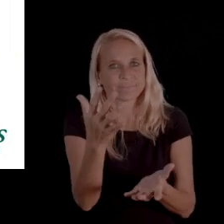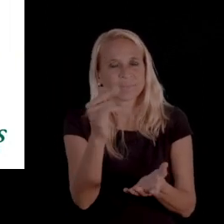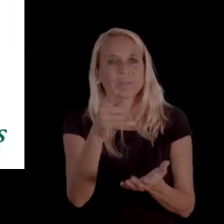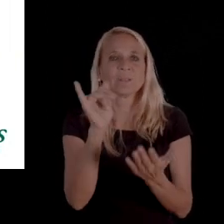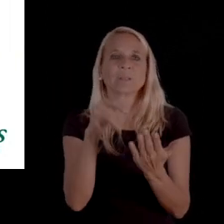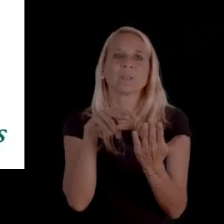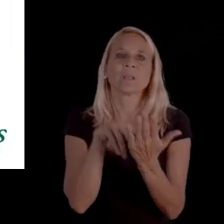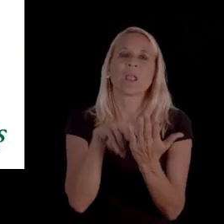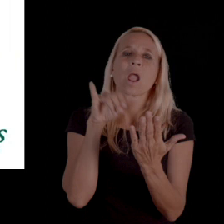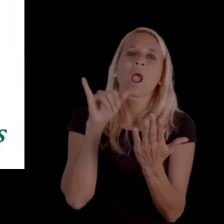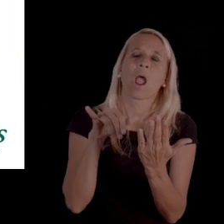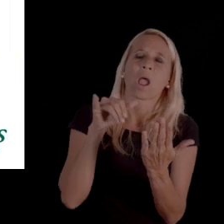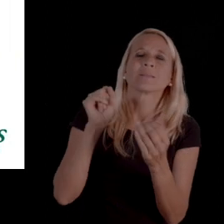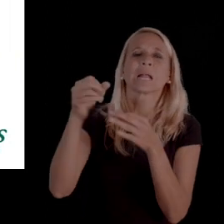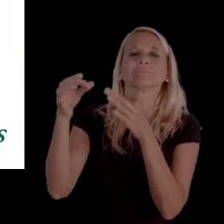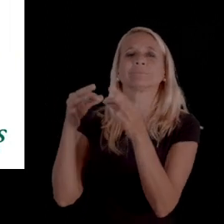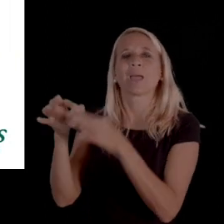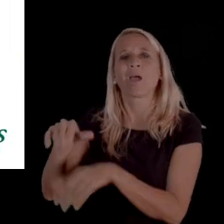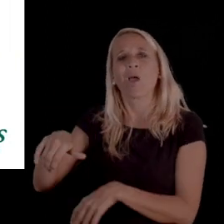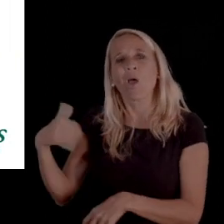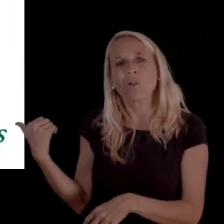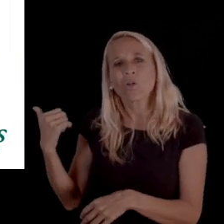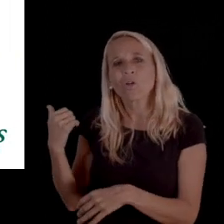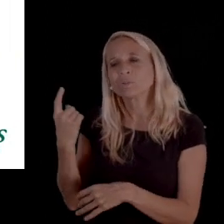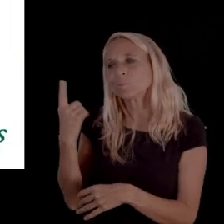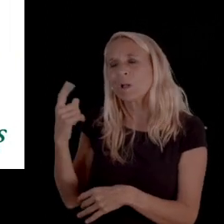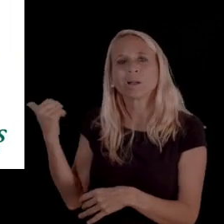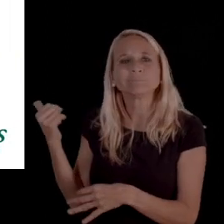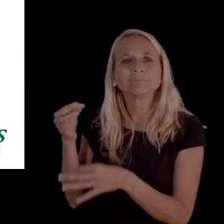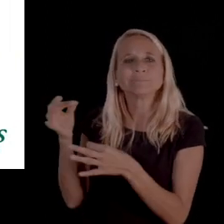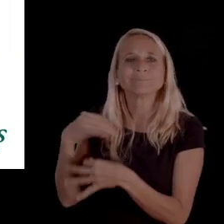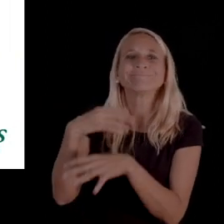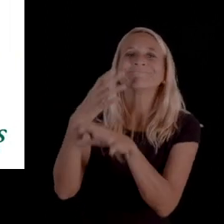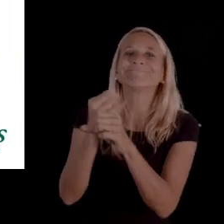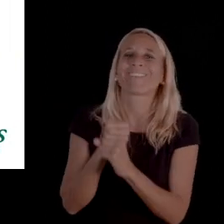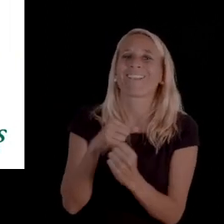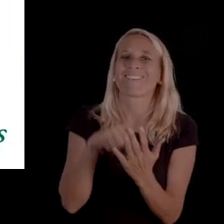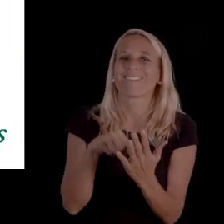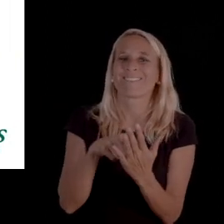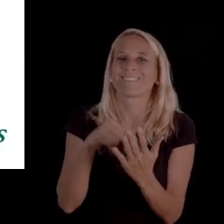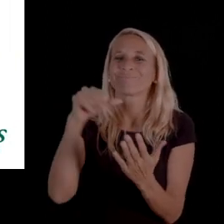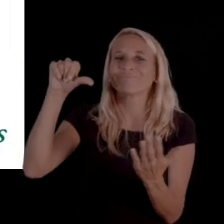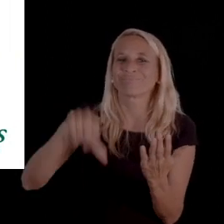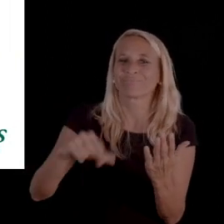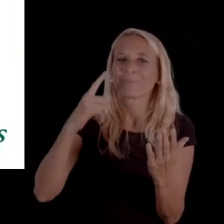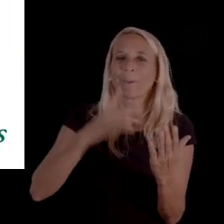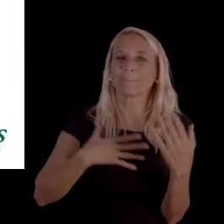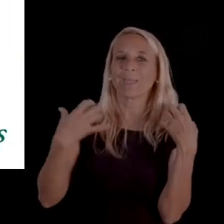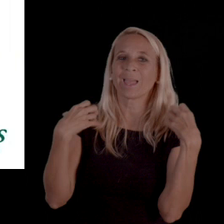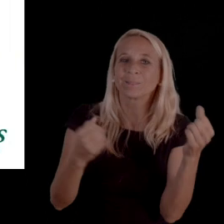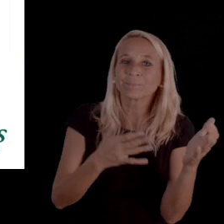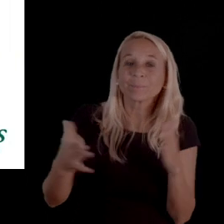that you can tell and you can explain to someone else, "I received this denial notice from my health plan,